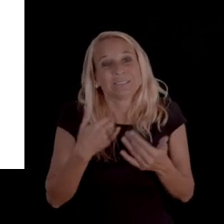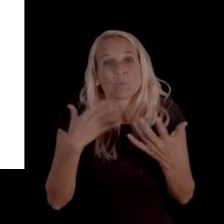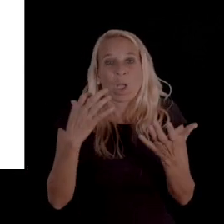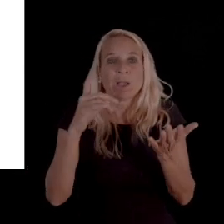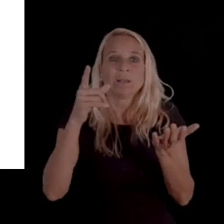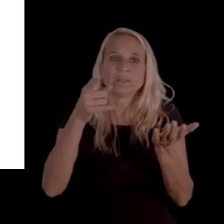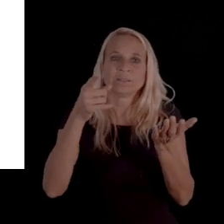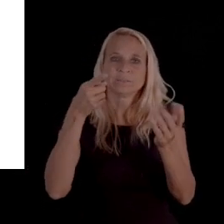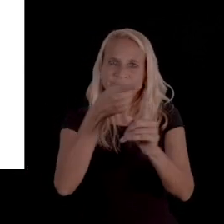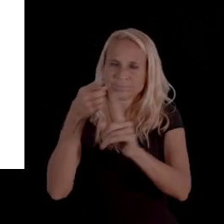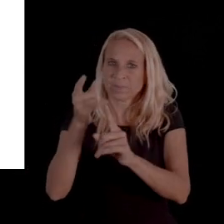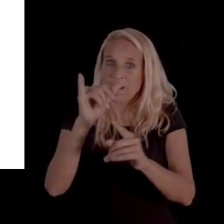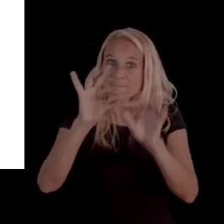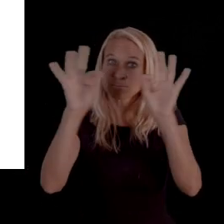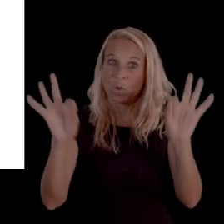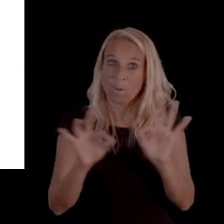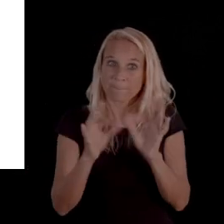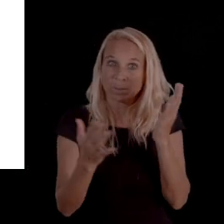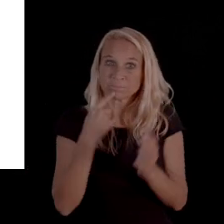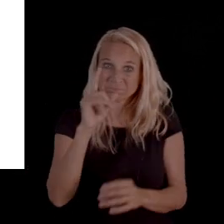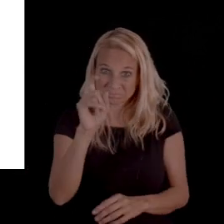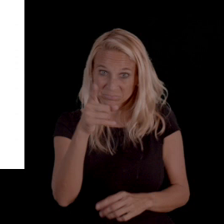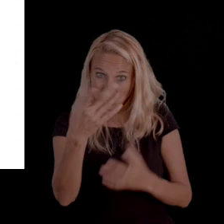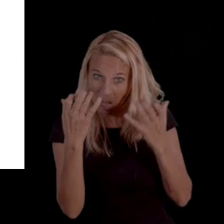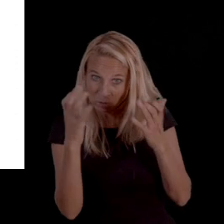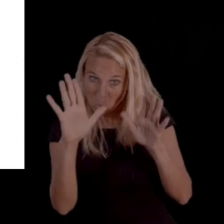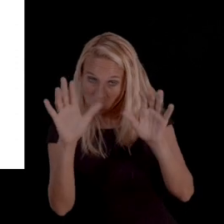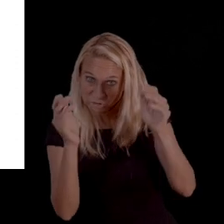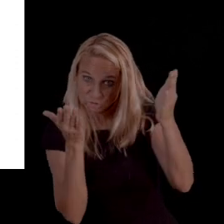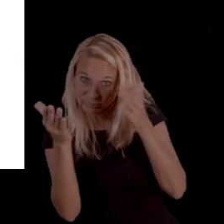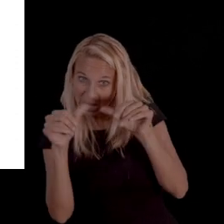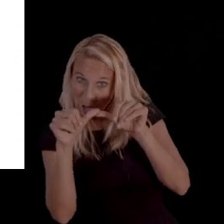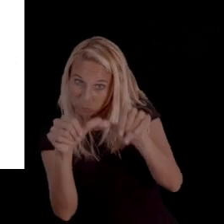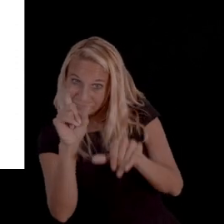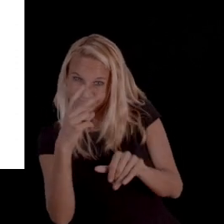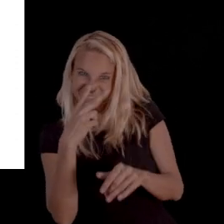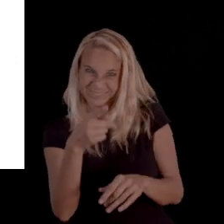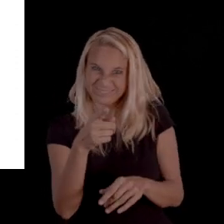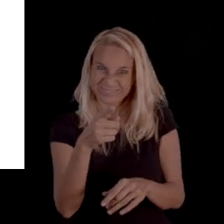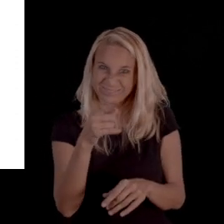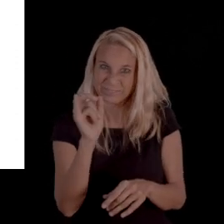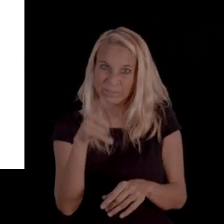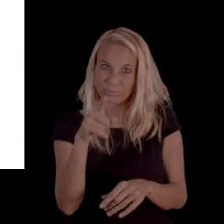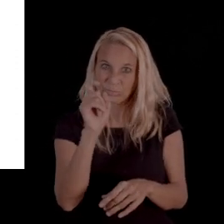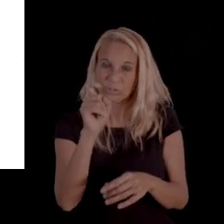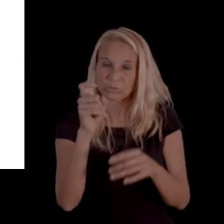I do wanna point out that the forms might say, "Do you want your services to continue?"